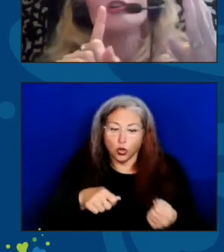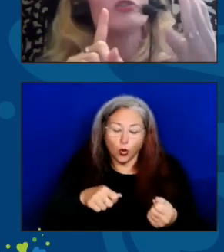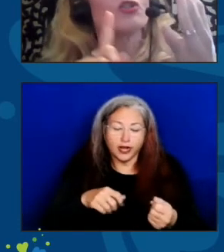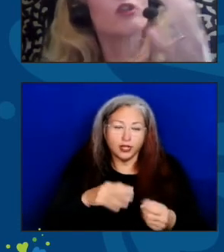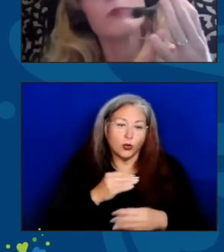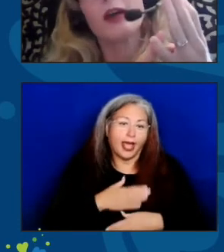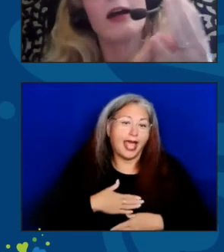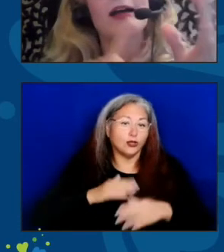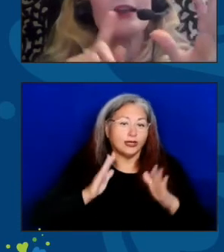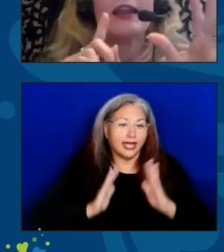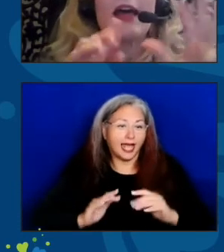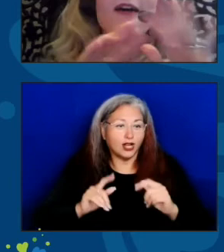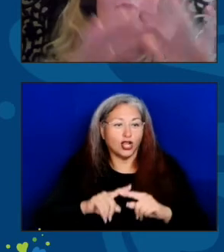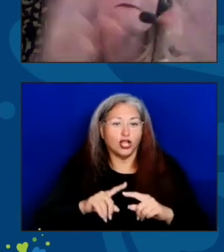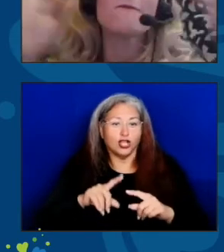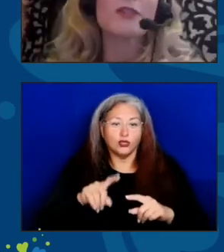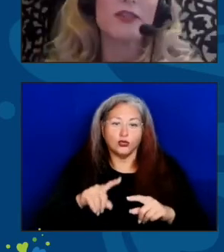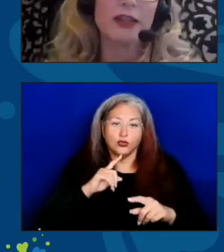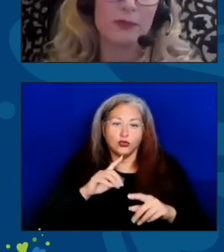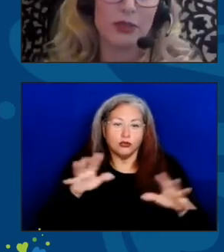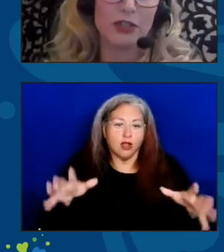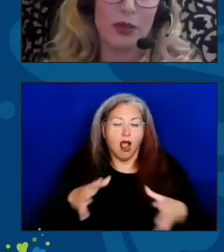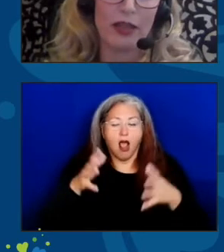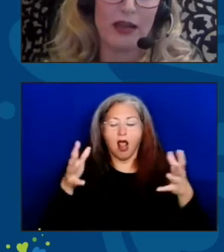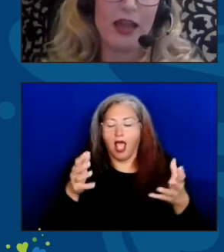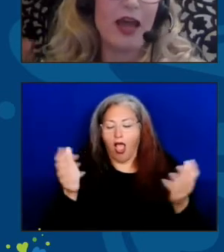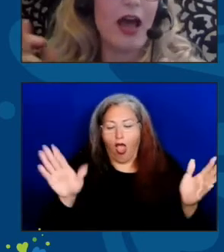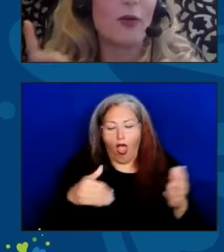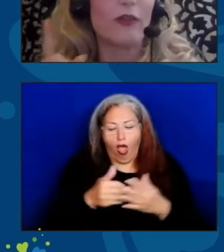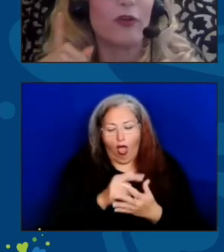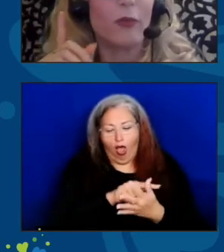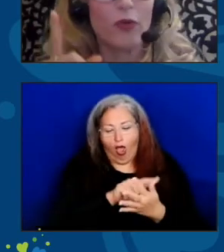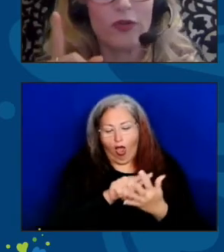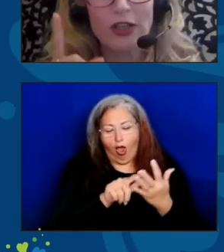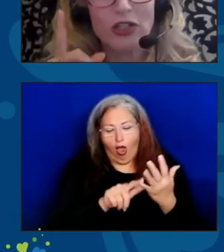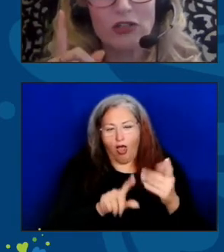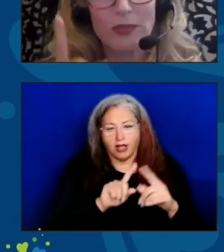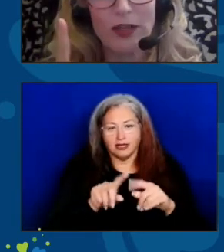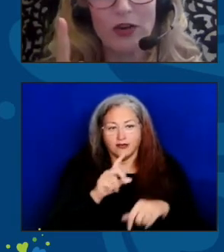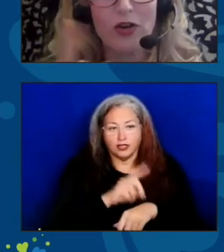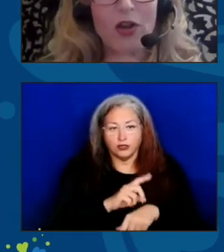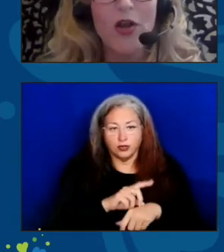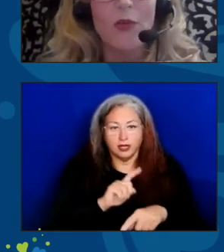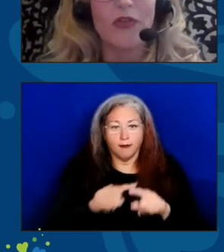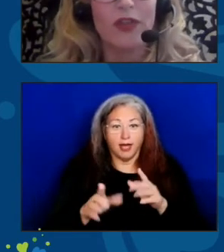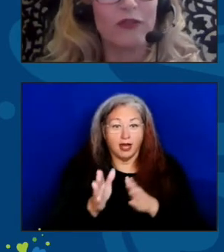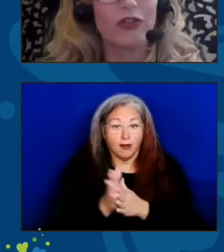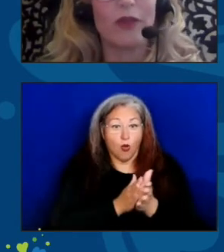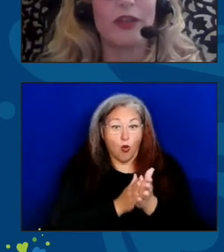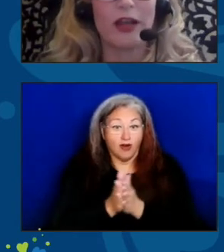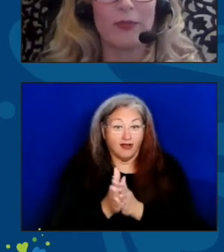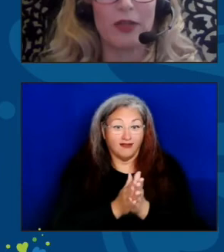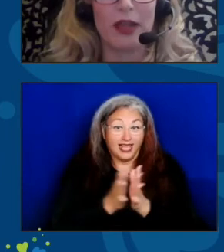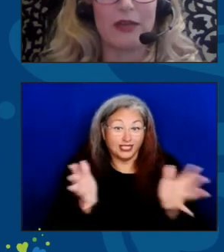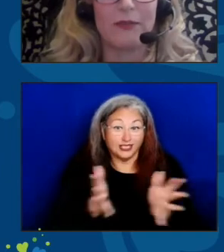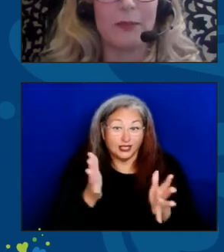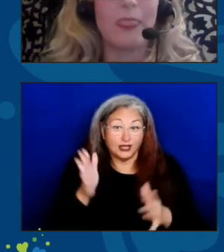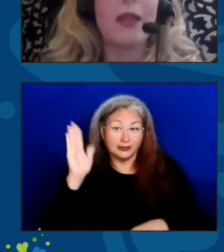to trip guide and everything in between. However, motivational speaker was never something I played.